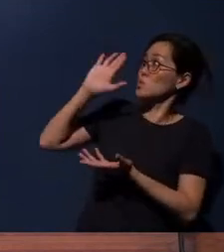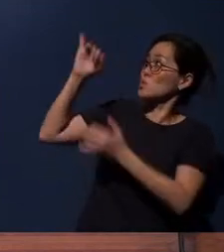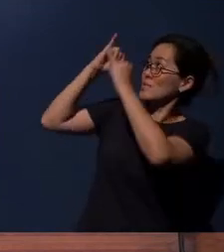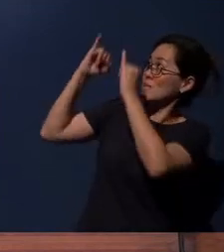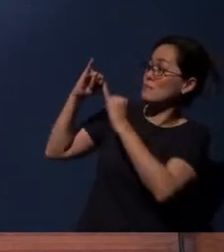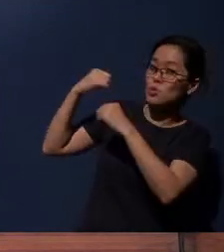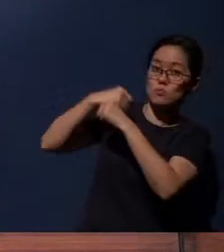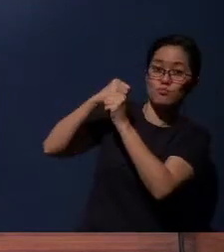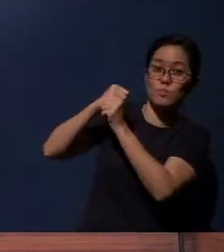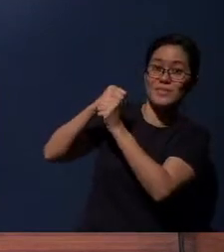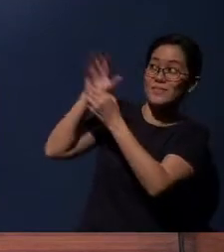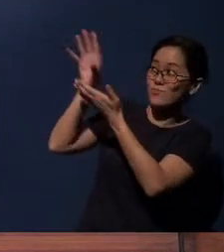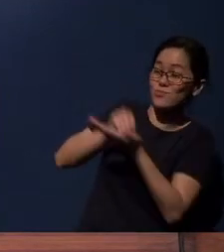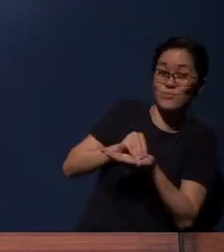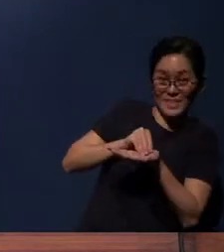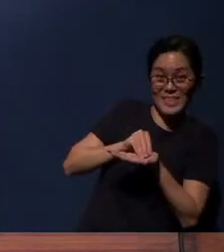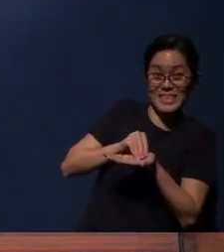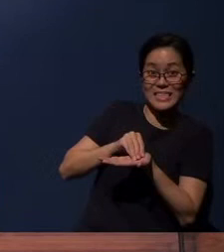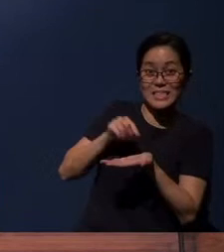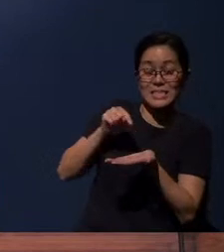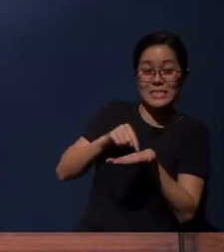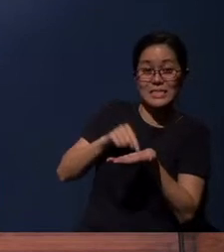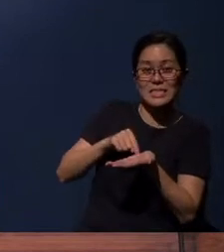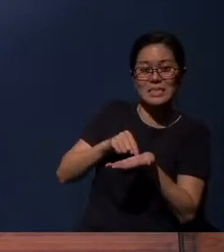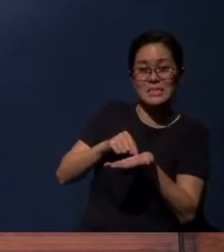And through sin, the image has been marred.